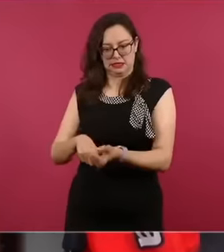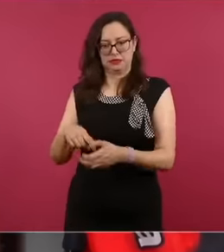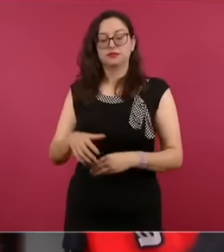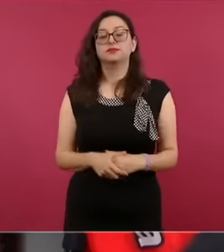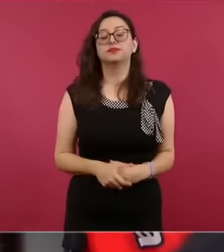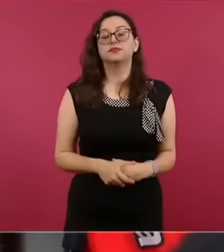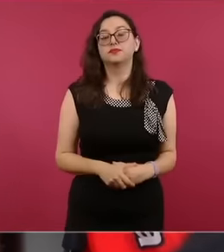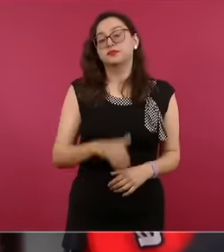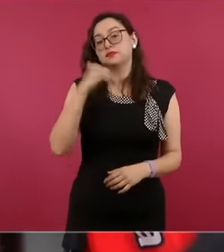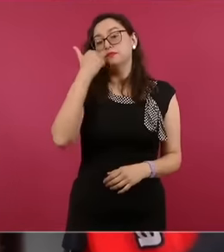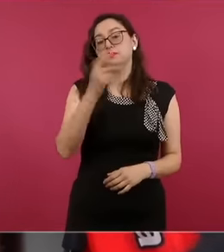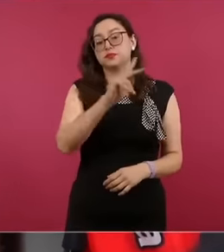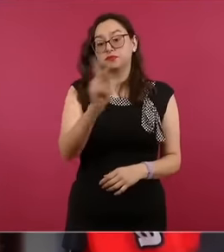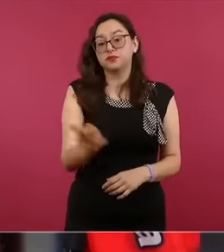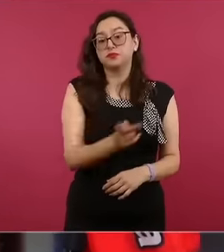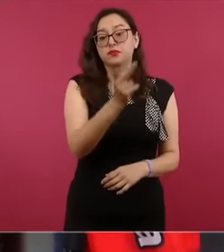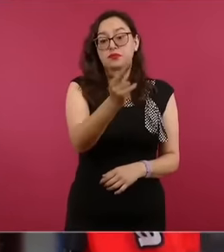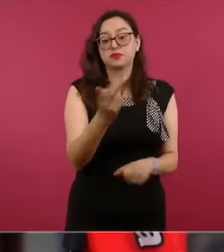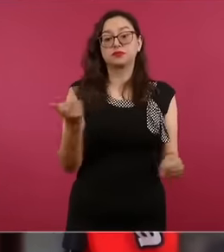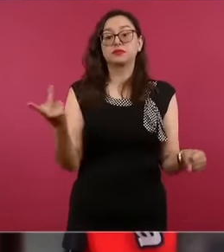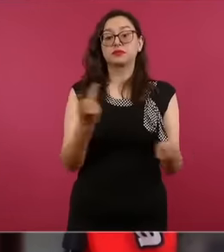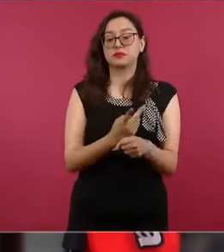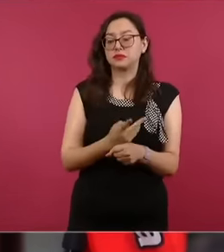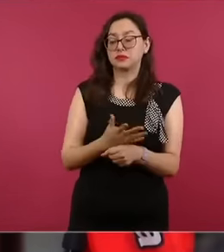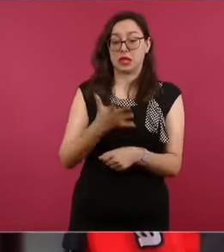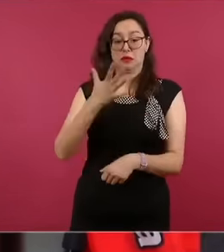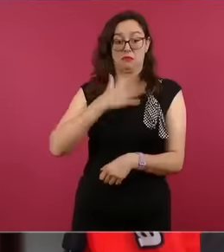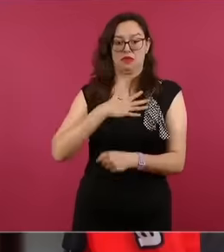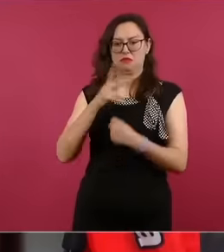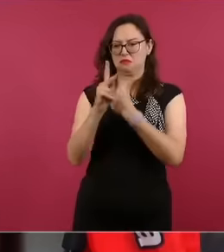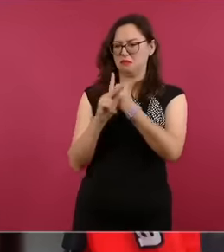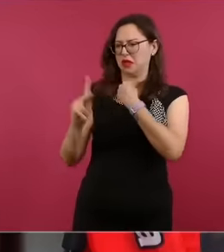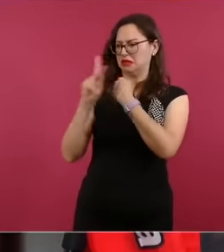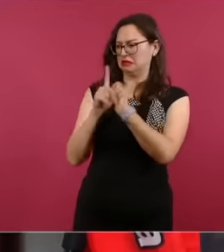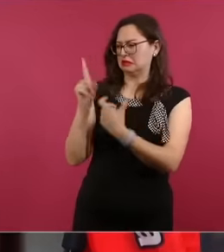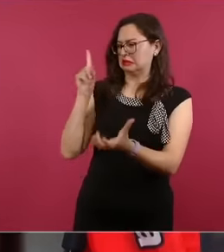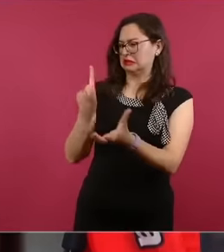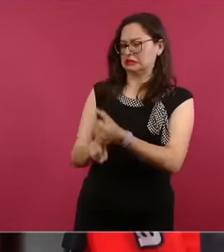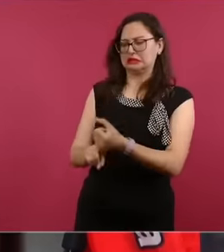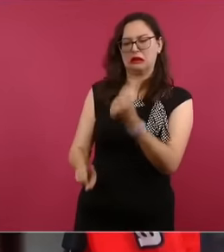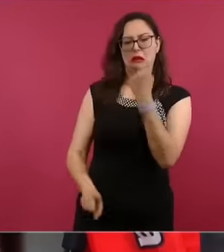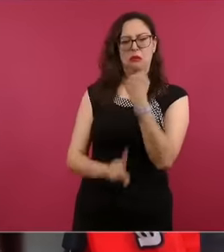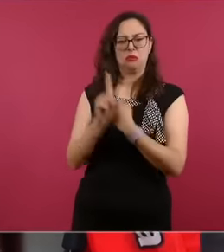is currently experiencing a political upheaval and social, not our president who was